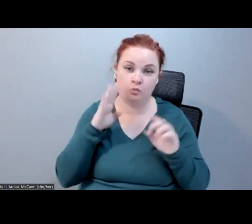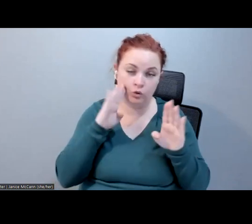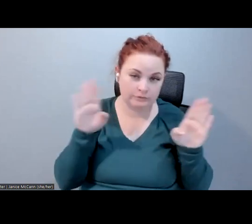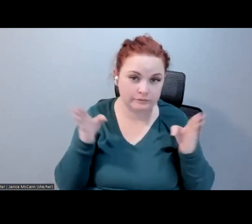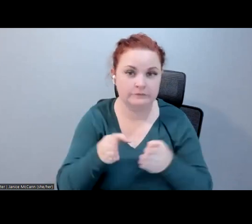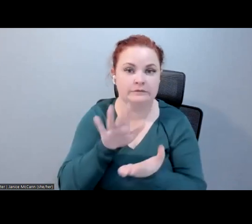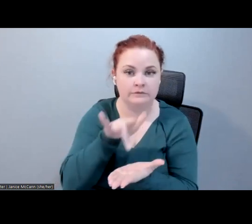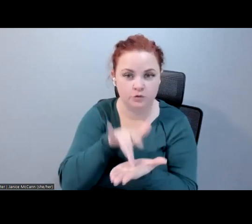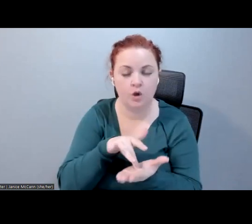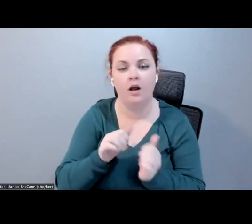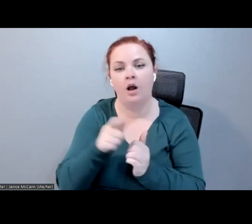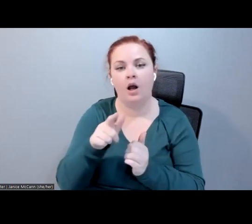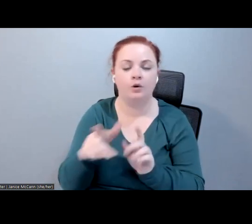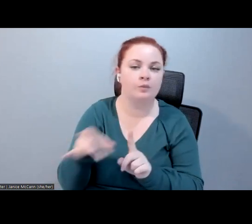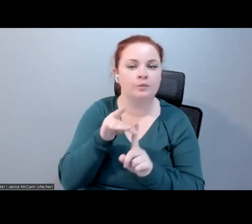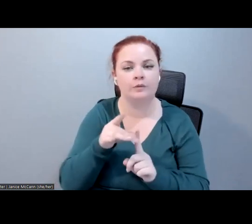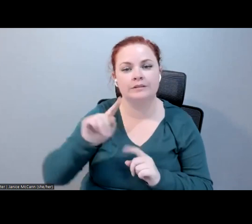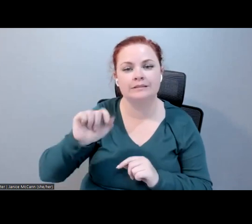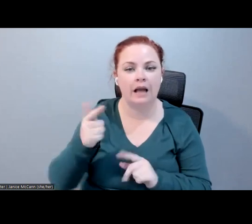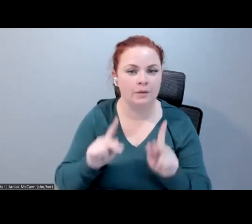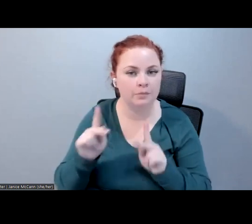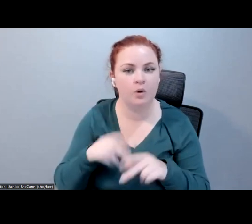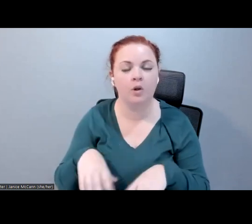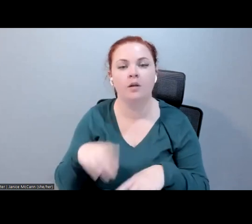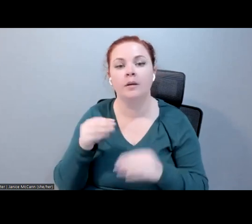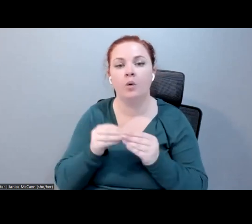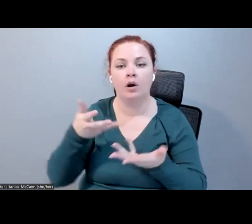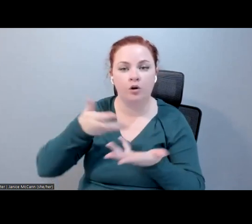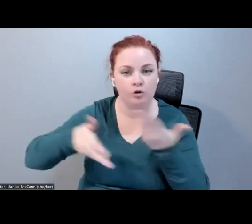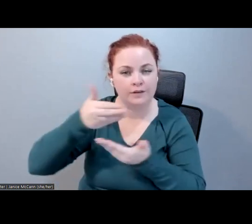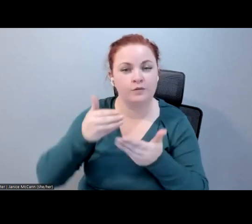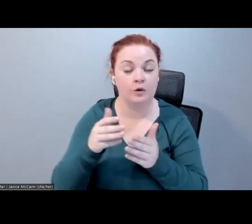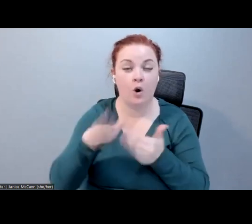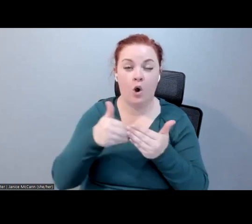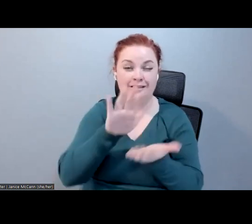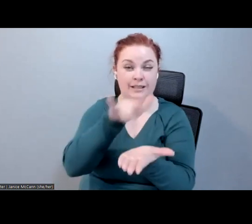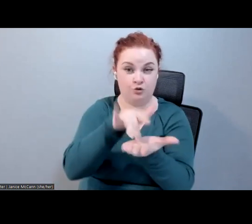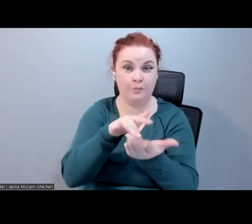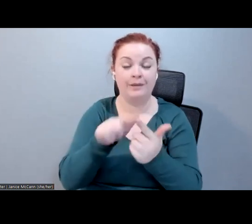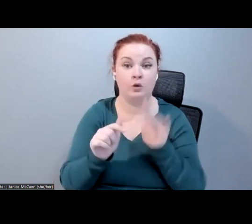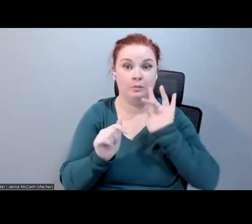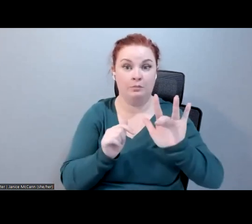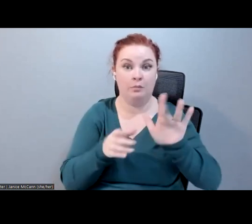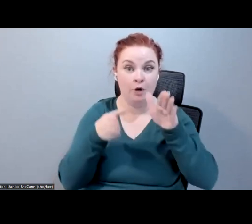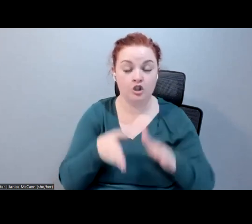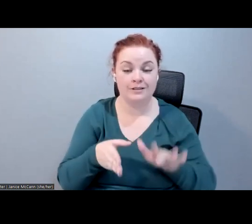people, or maybe interactive where you select. It is all central, that you select somebody and it sends a streamer